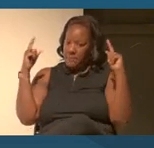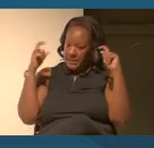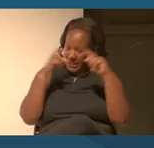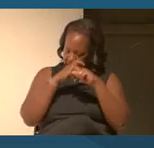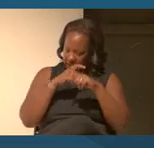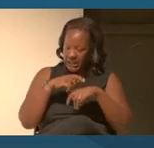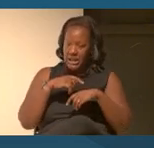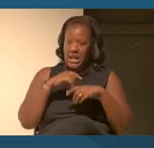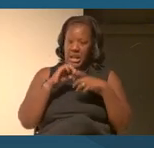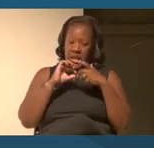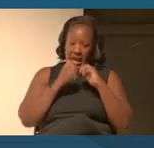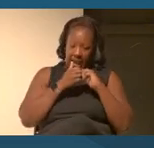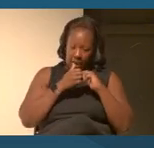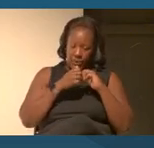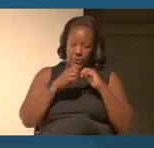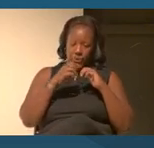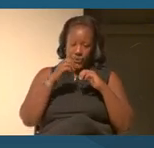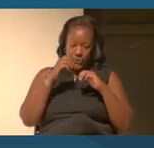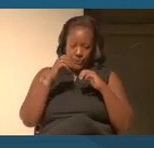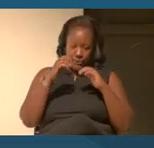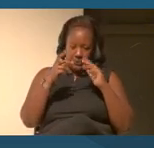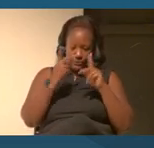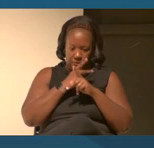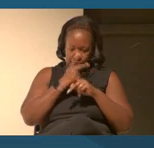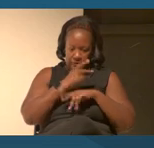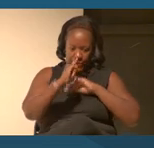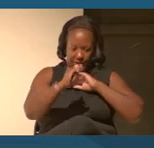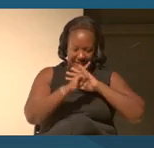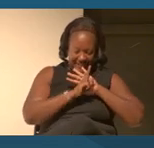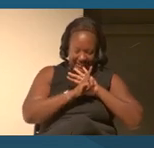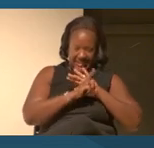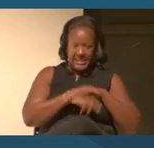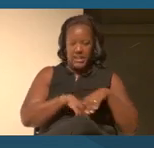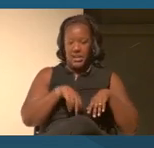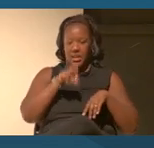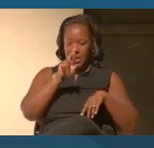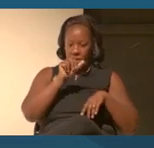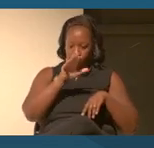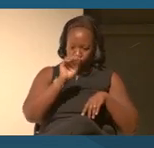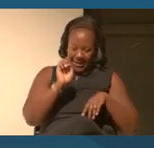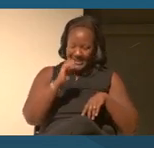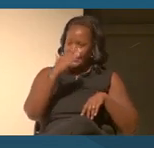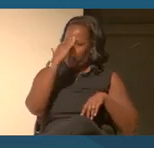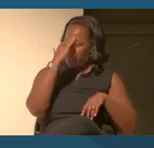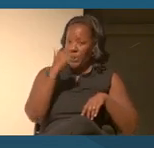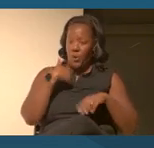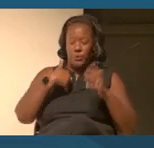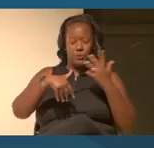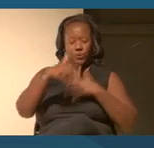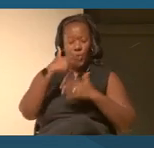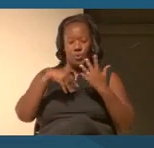of identity, around the construction of race, which is, as we all know, is socially constructed and upheld.